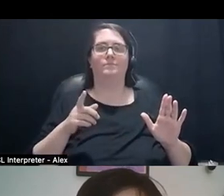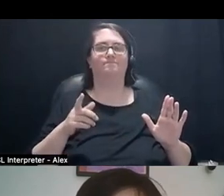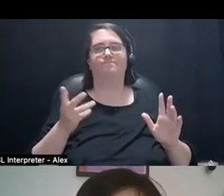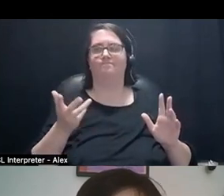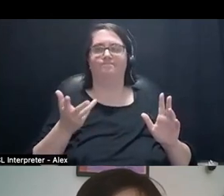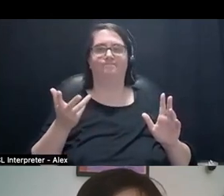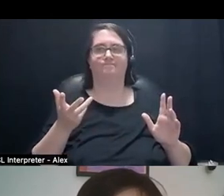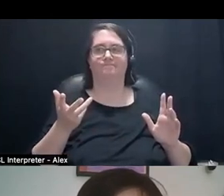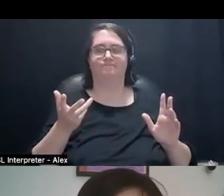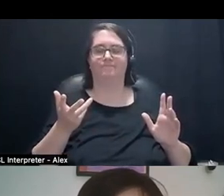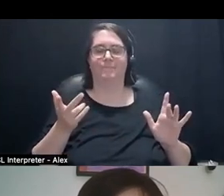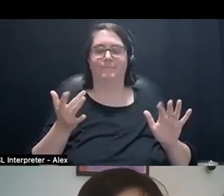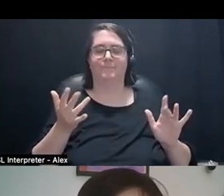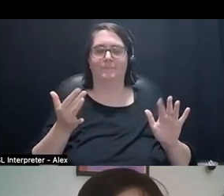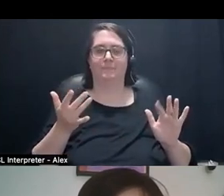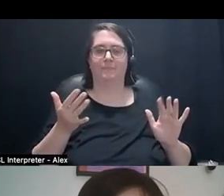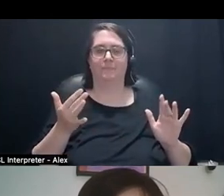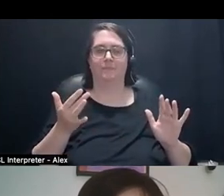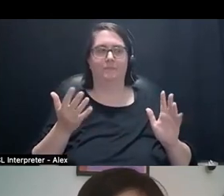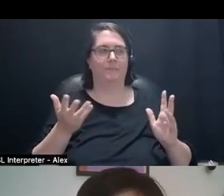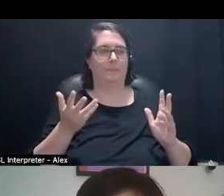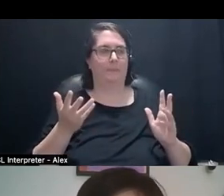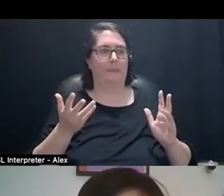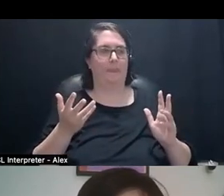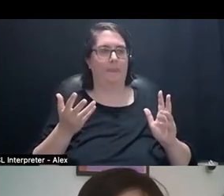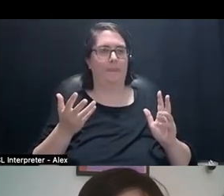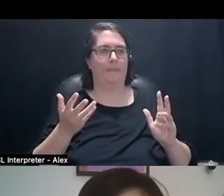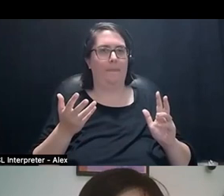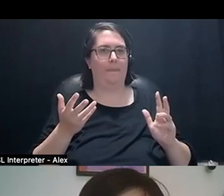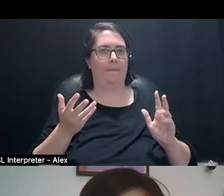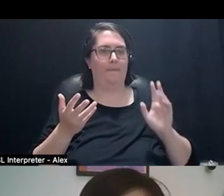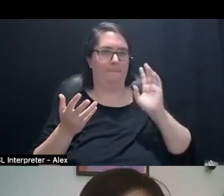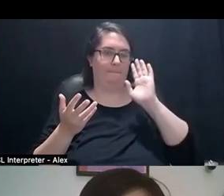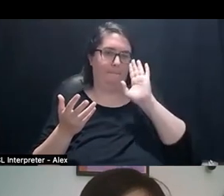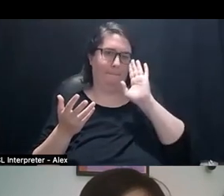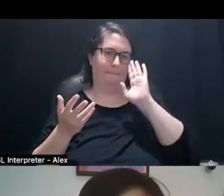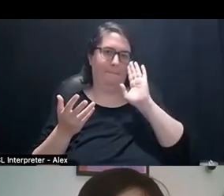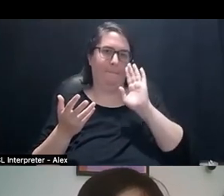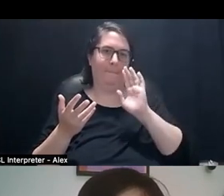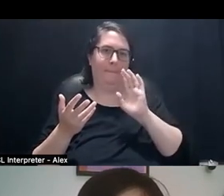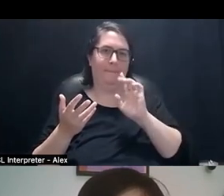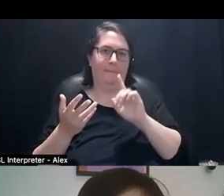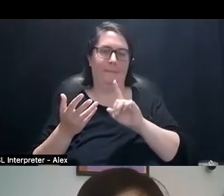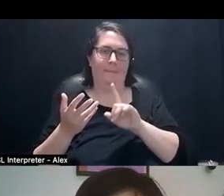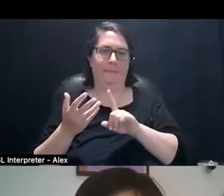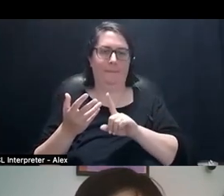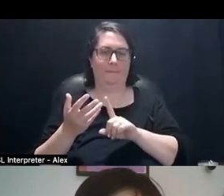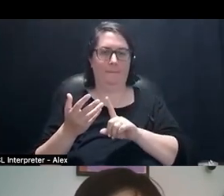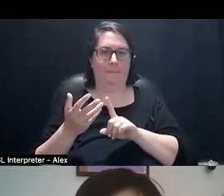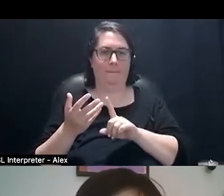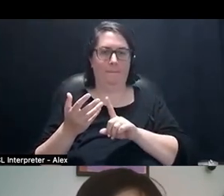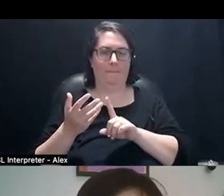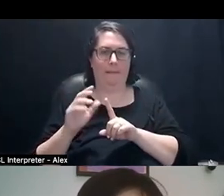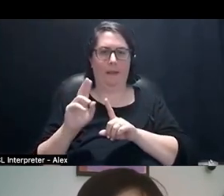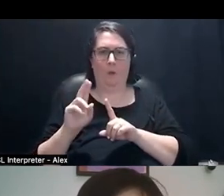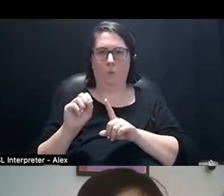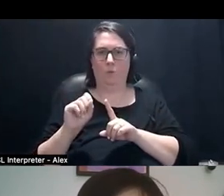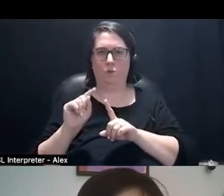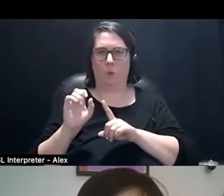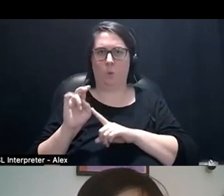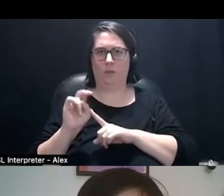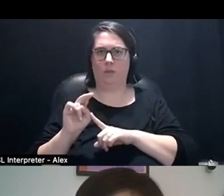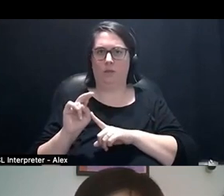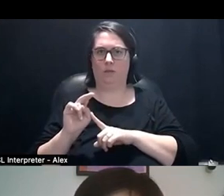it was when Unist'ot'en, Gidimt'en Camp was having a lot of